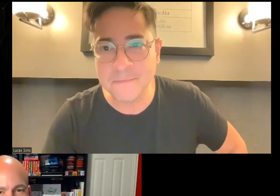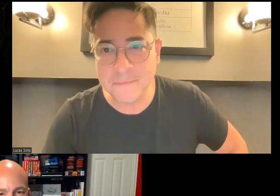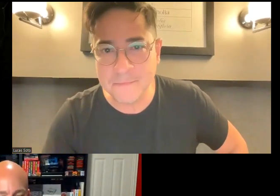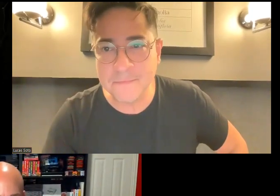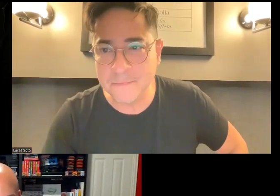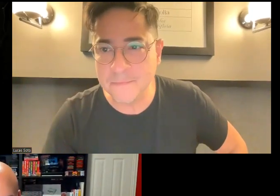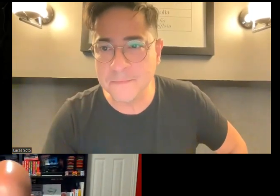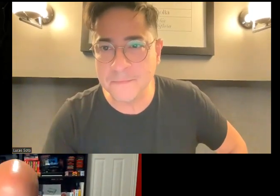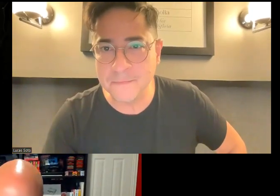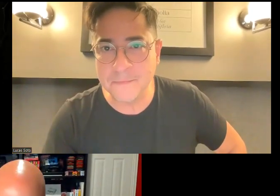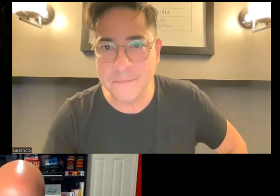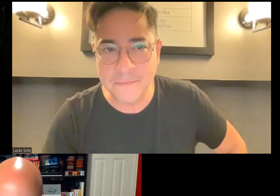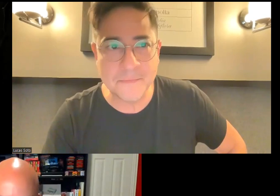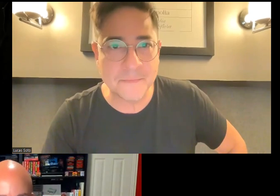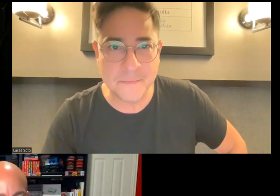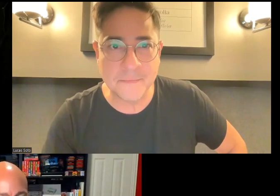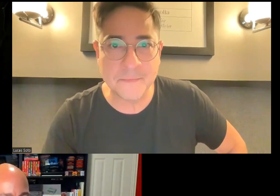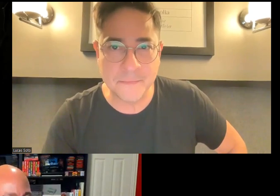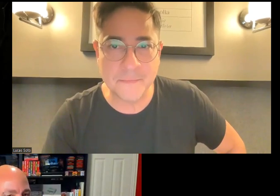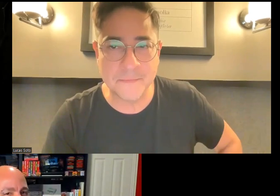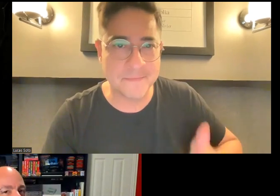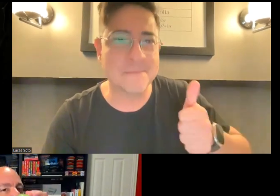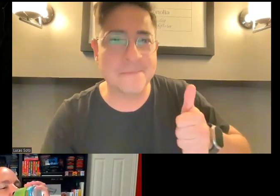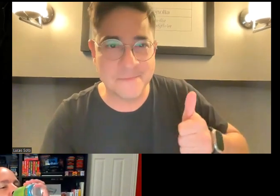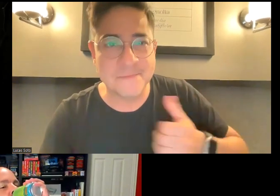Association. I think being part of this group is key.